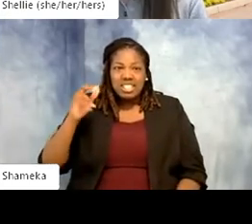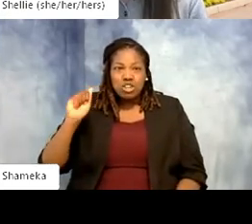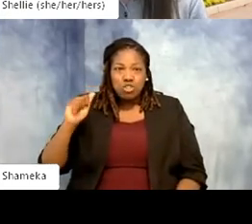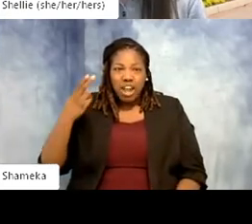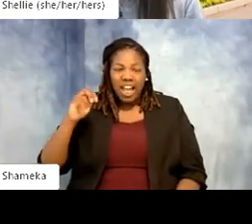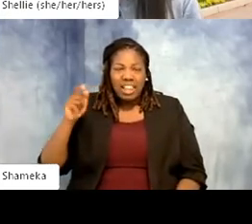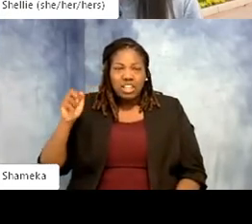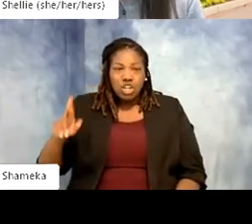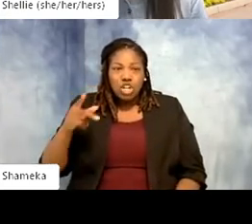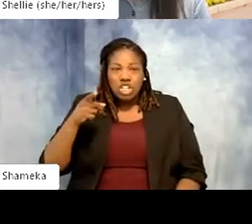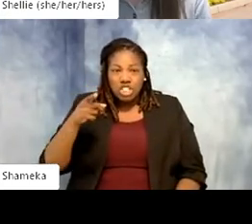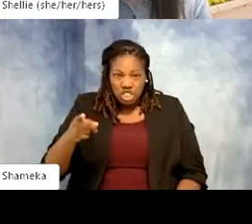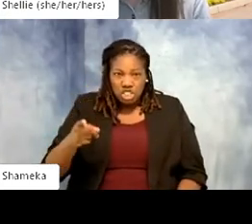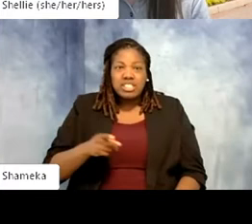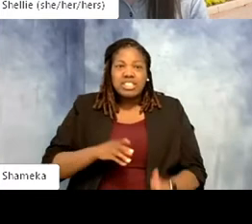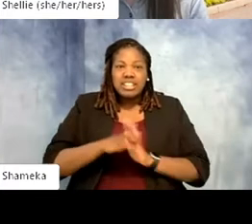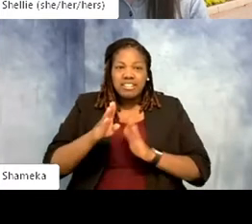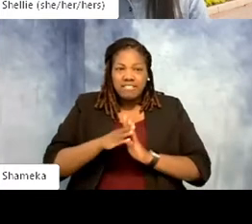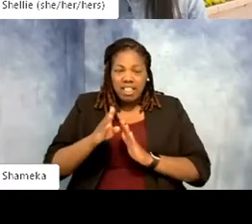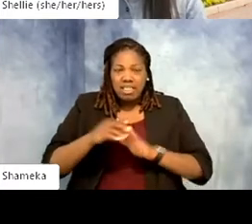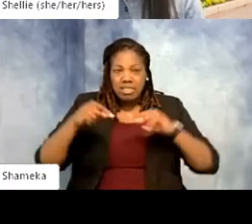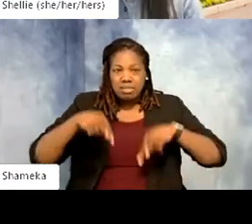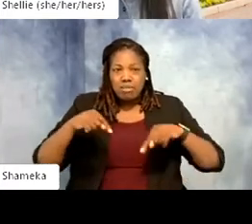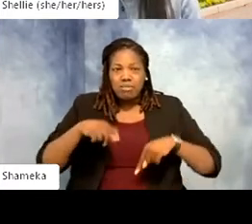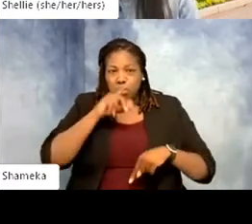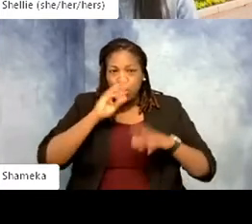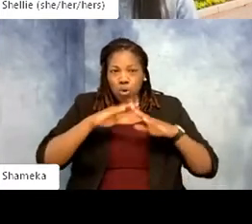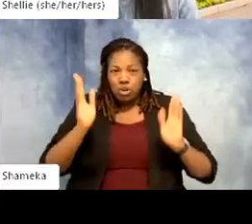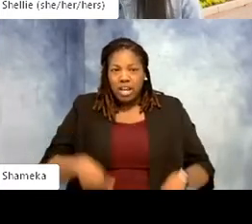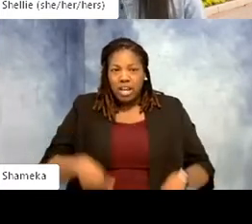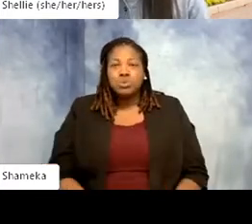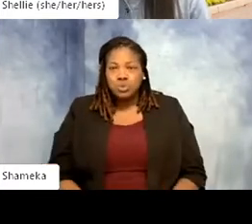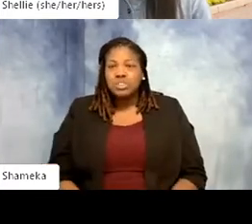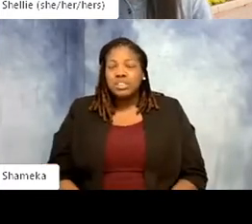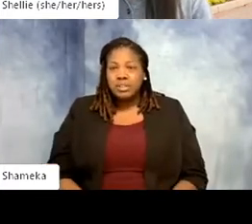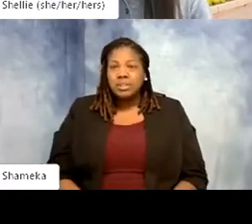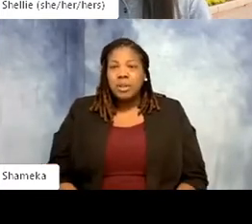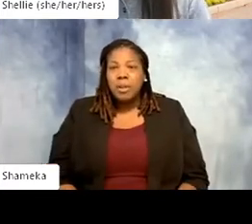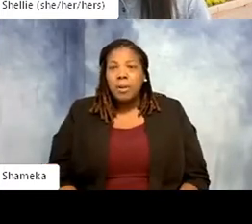here at the Smithsonian's National Zoo and Conservation Biology Institute. So we are